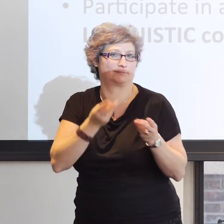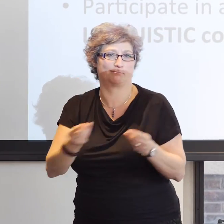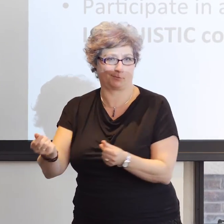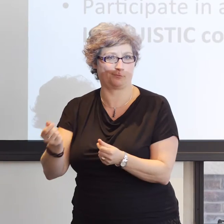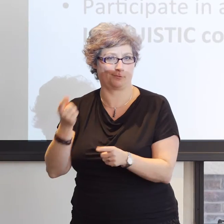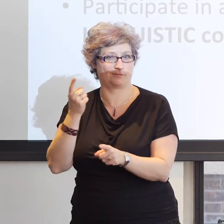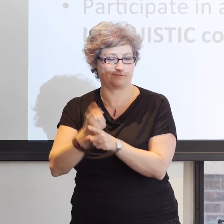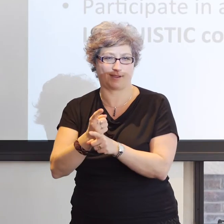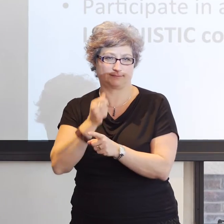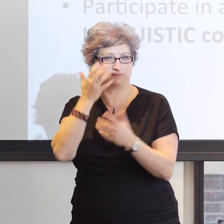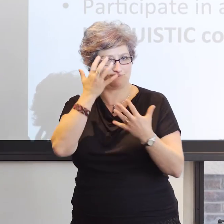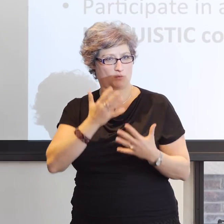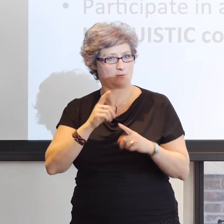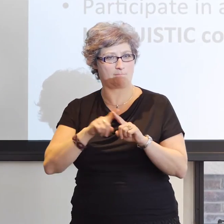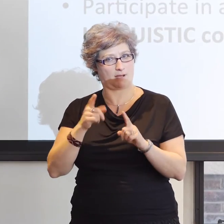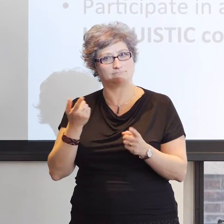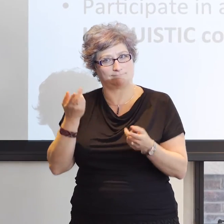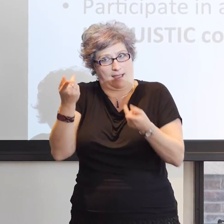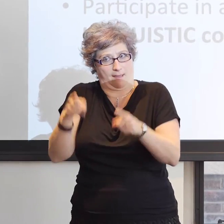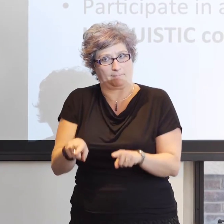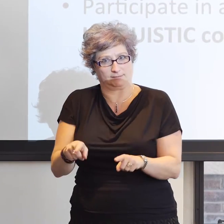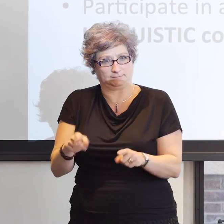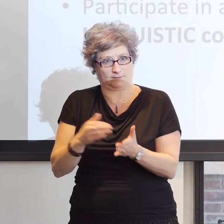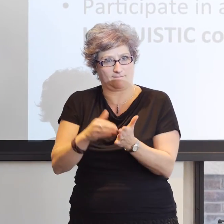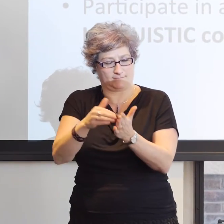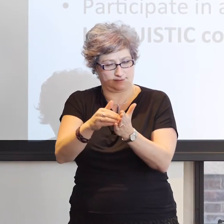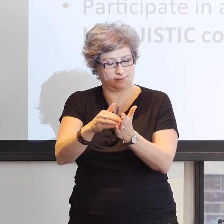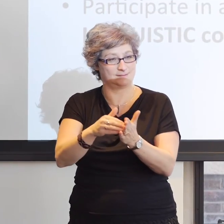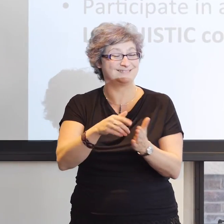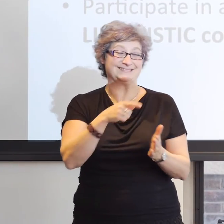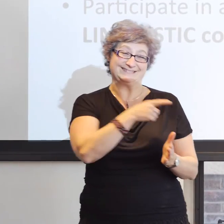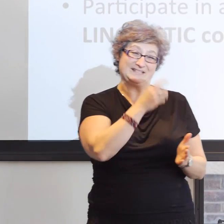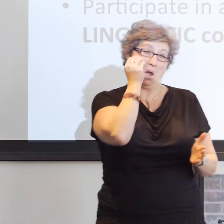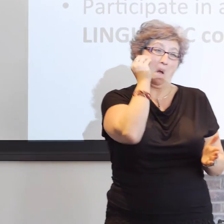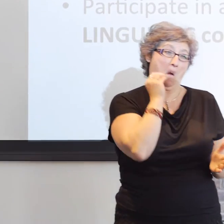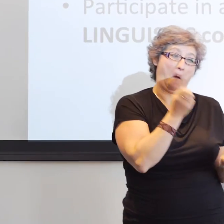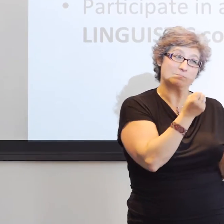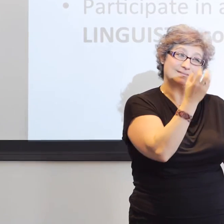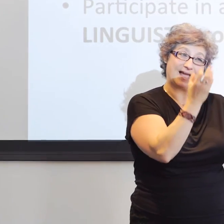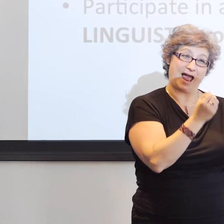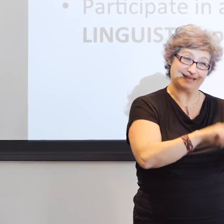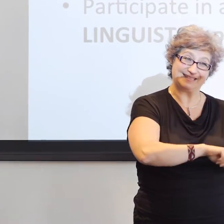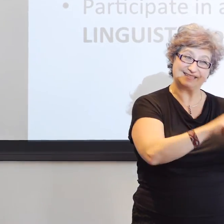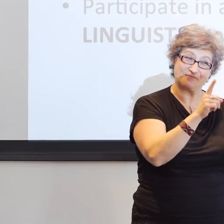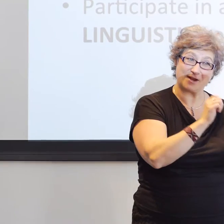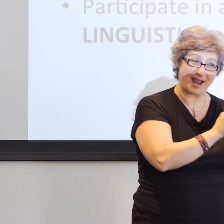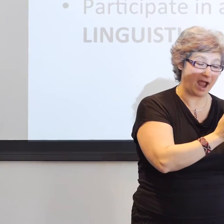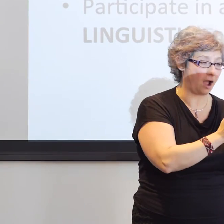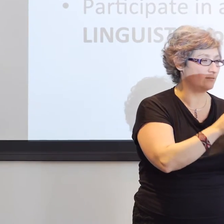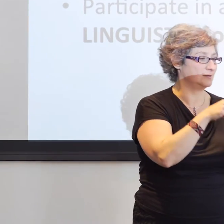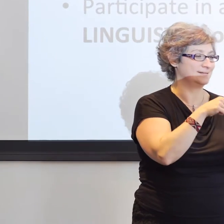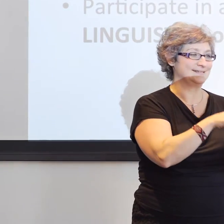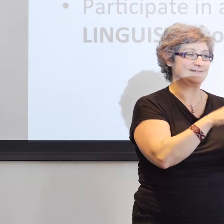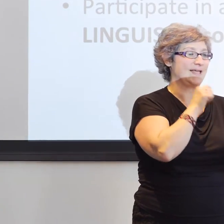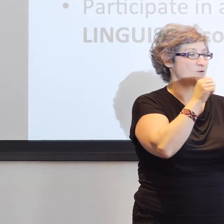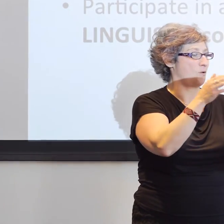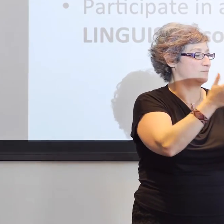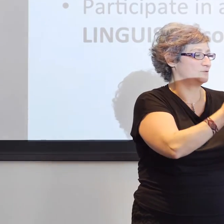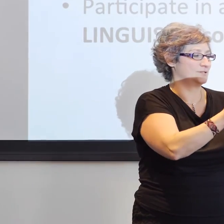but I've given what I and my colleague have learned about the quality of their communication